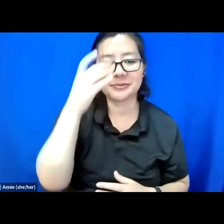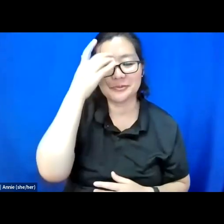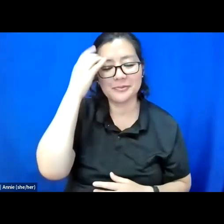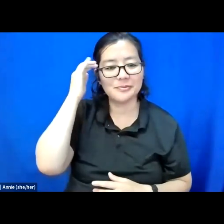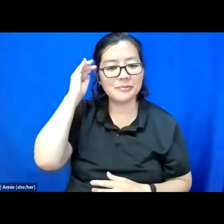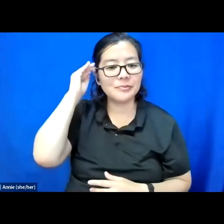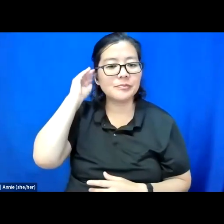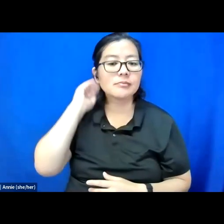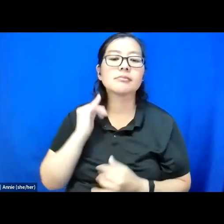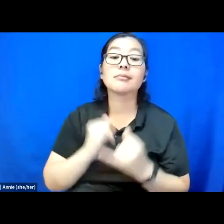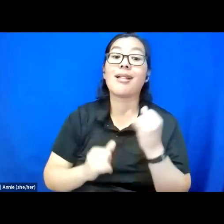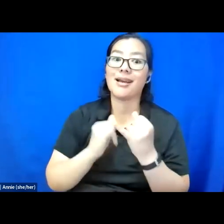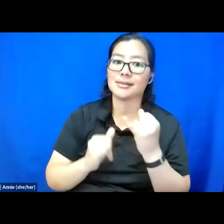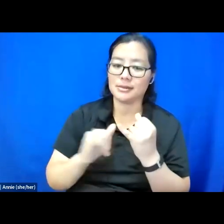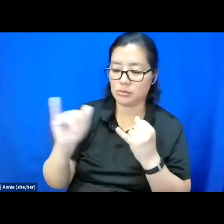Lastly, I want to talk about some tips for advocacy